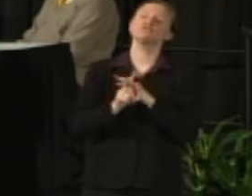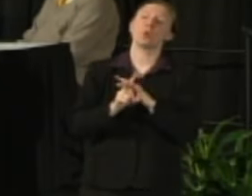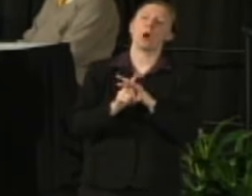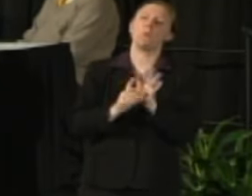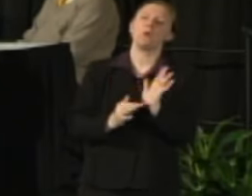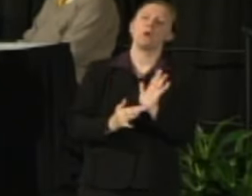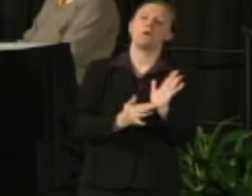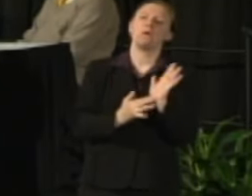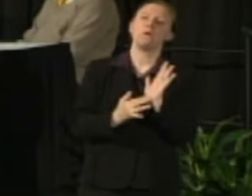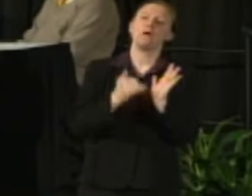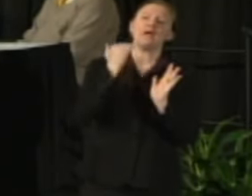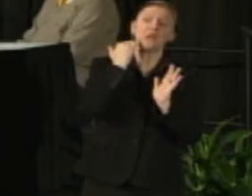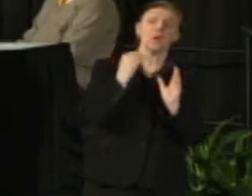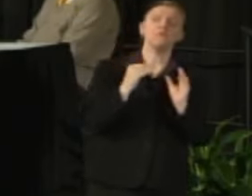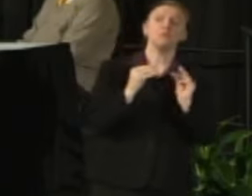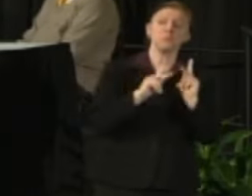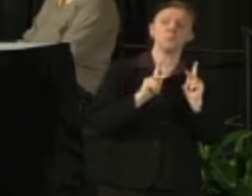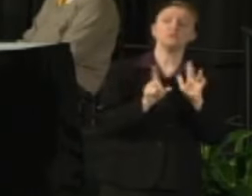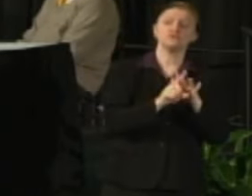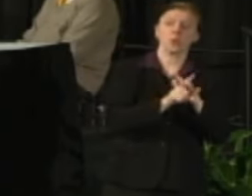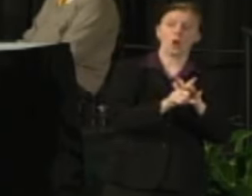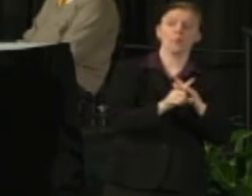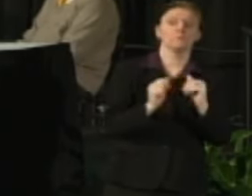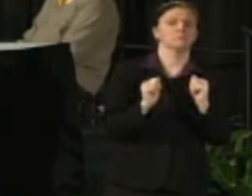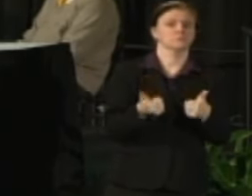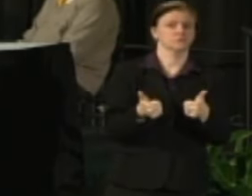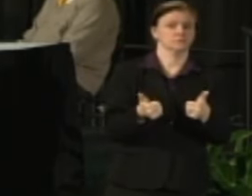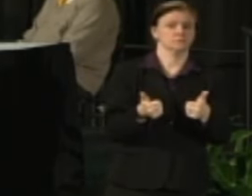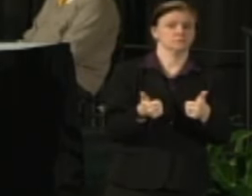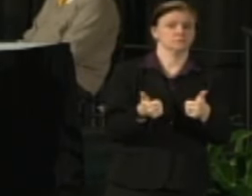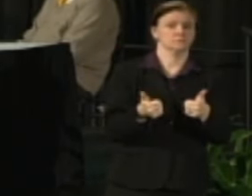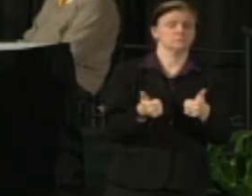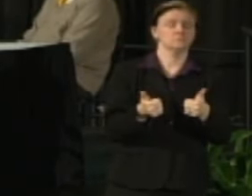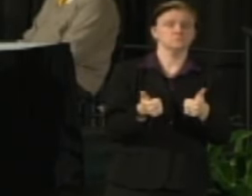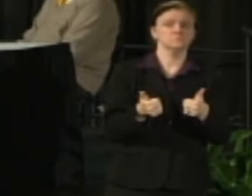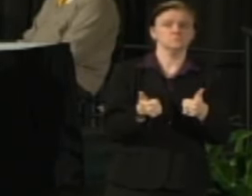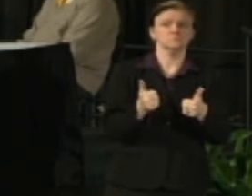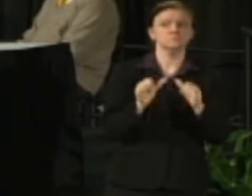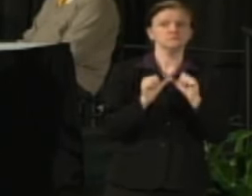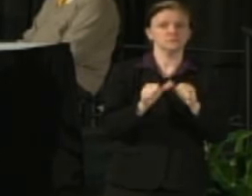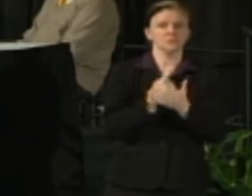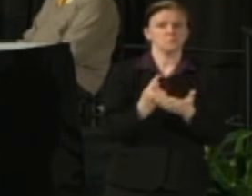I recognize that some of you are attending this today via live-streaming so we'll try